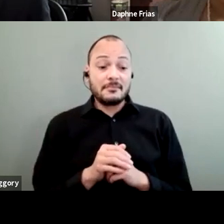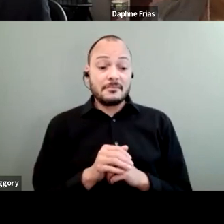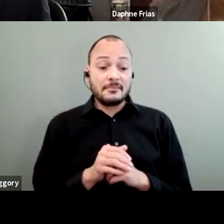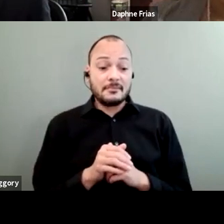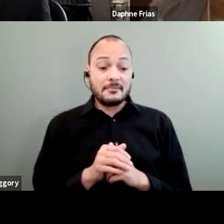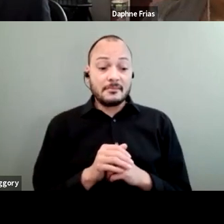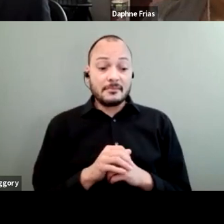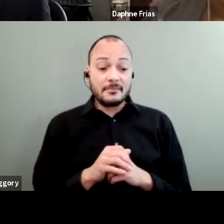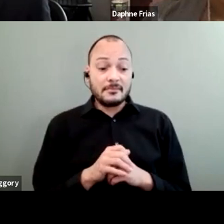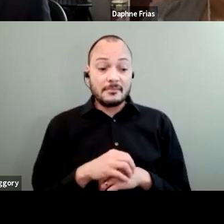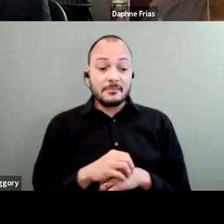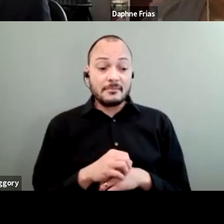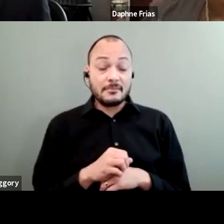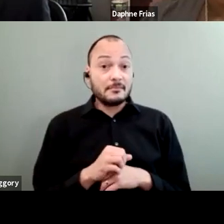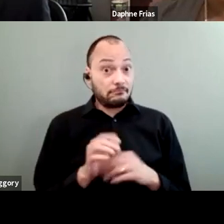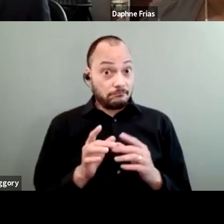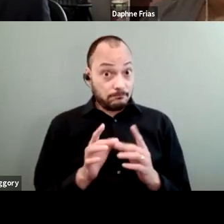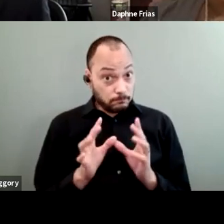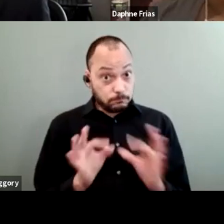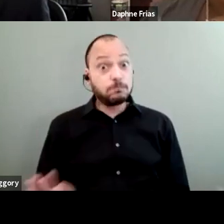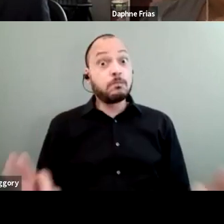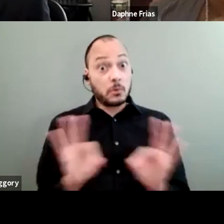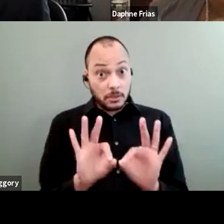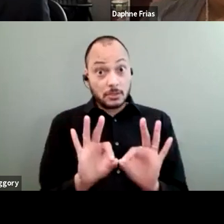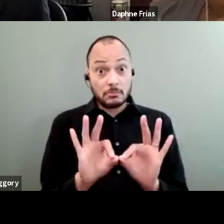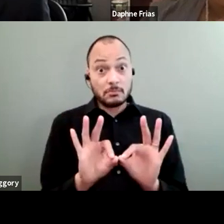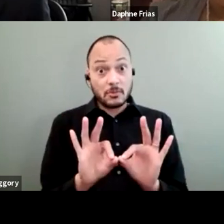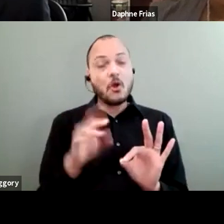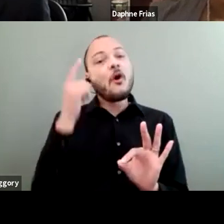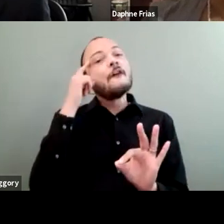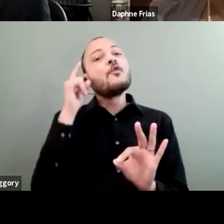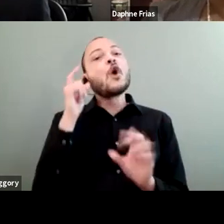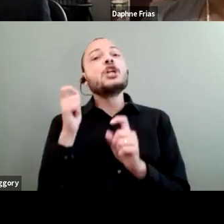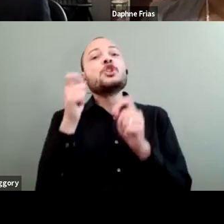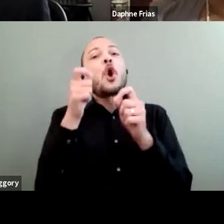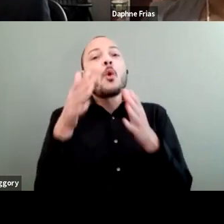very important for donors to invest in capacity building